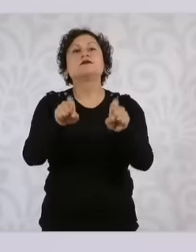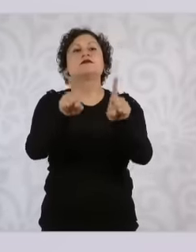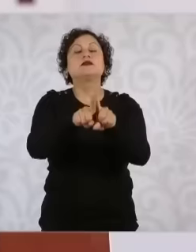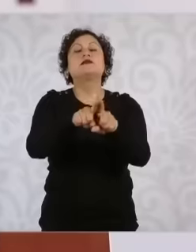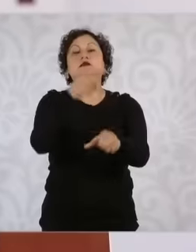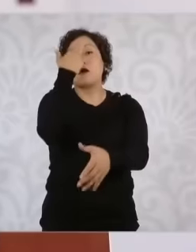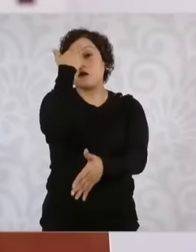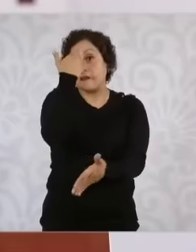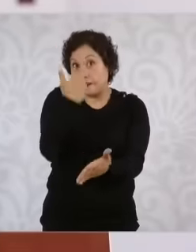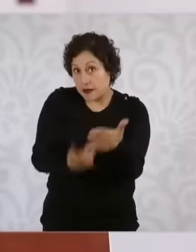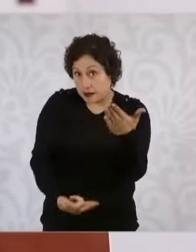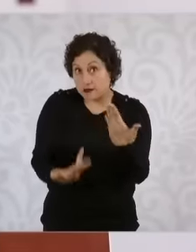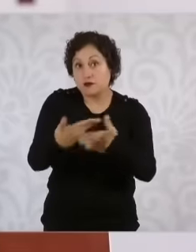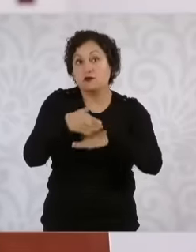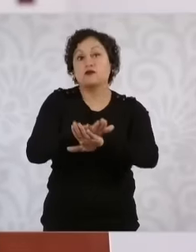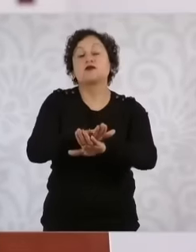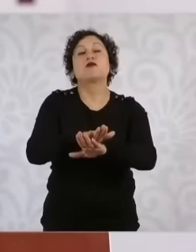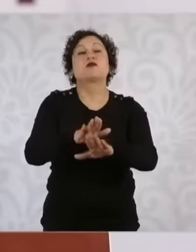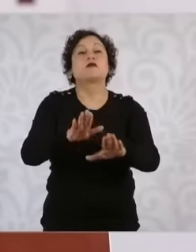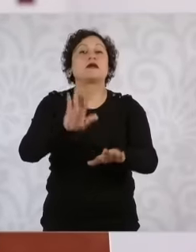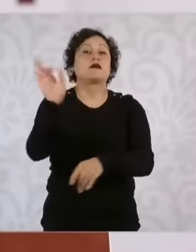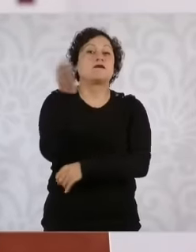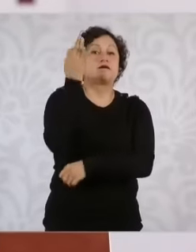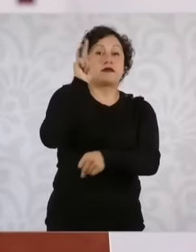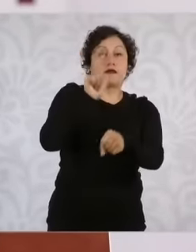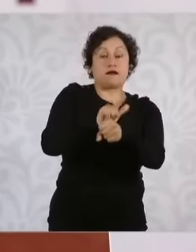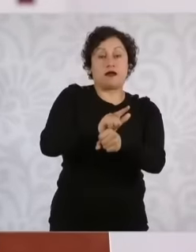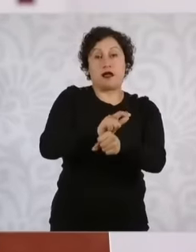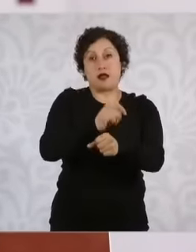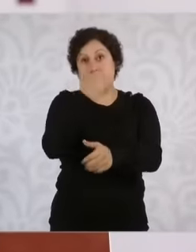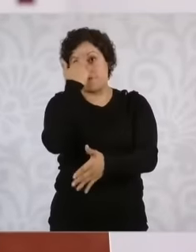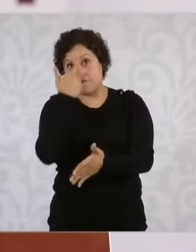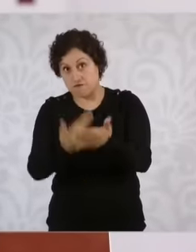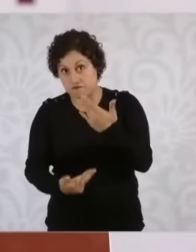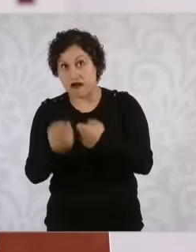that have to do with the crimes of the federal jurisdiction, there is also a representative of the